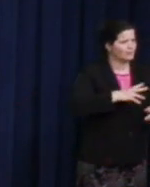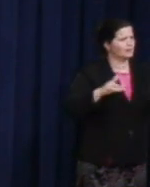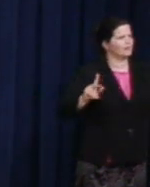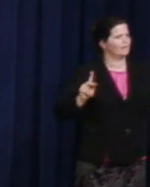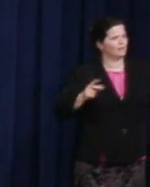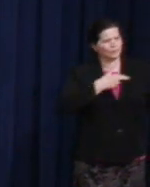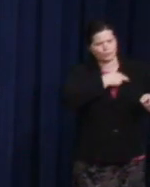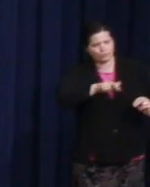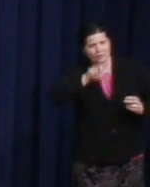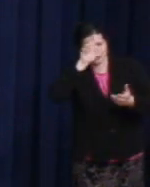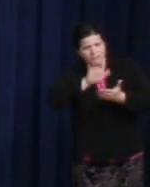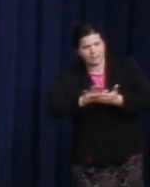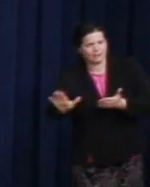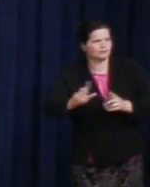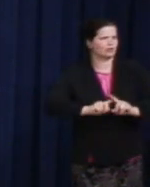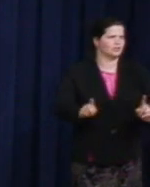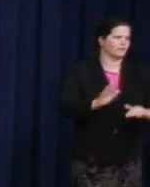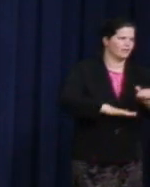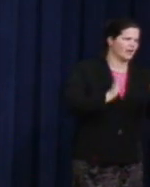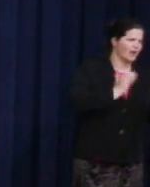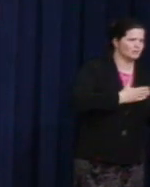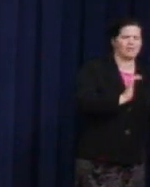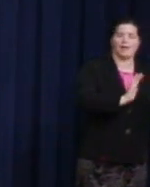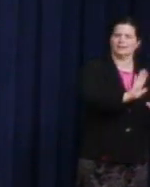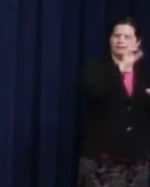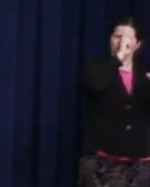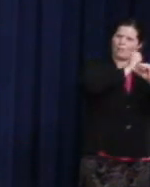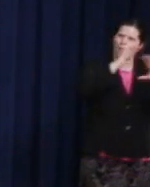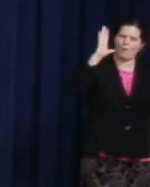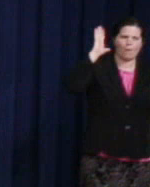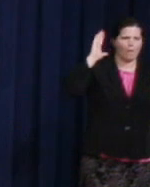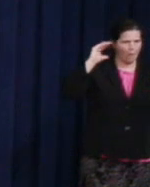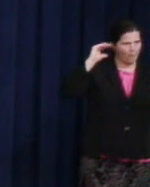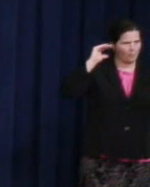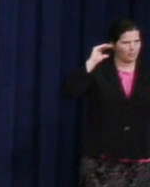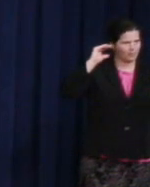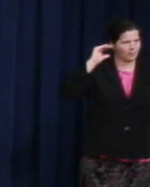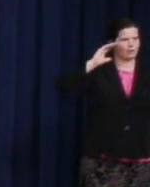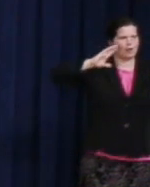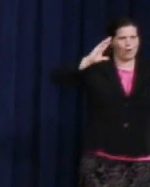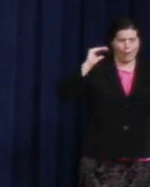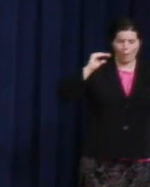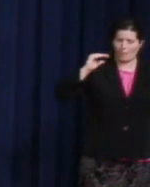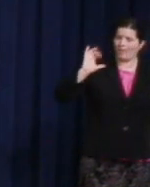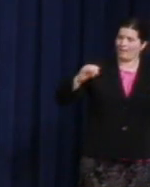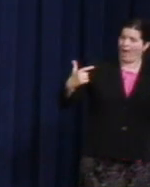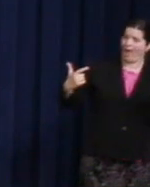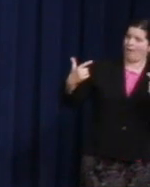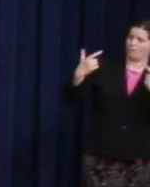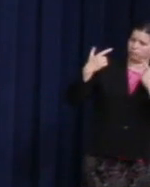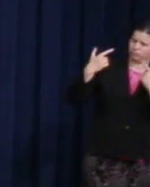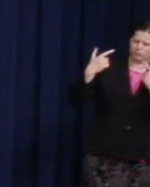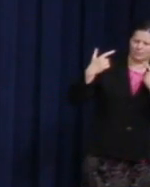that are different than ours. It was a hope that those bullets would destroy the false premise that we are somehow